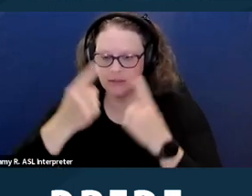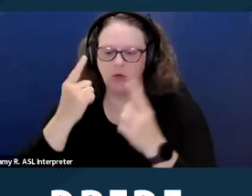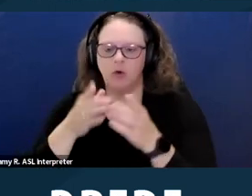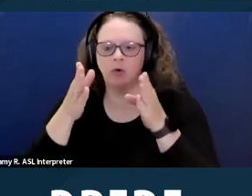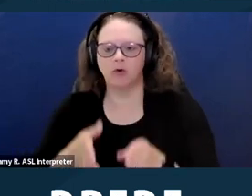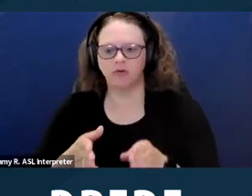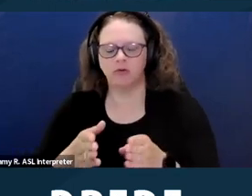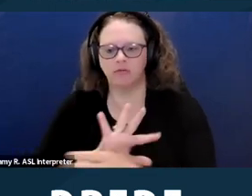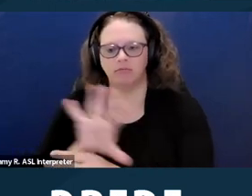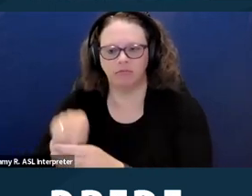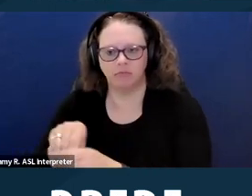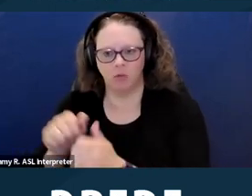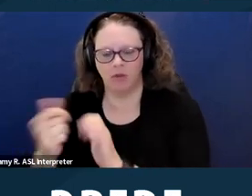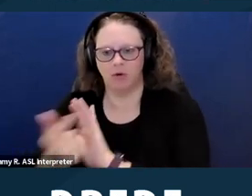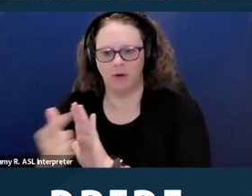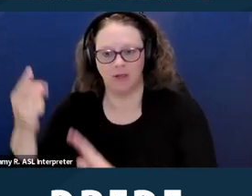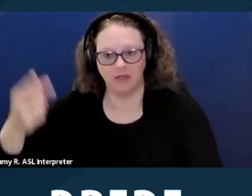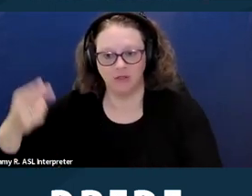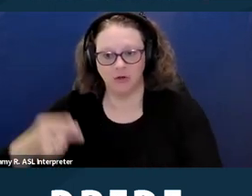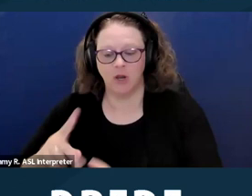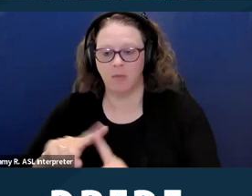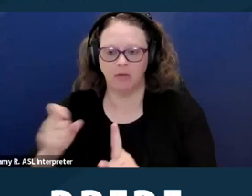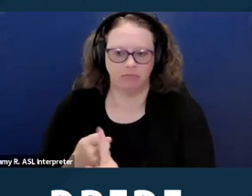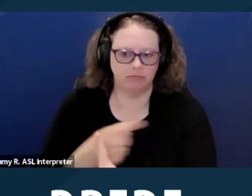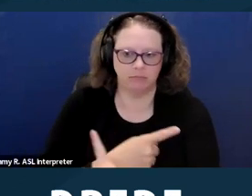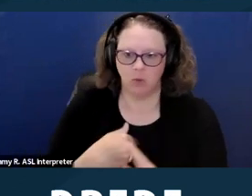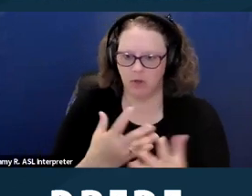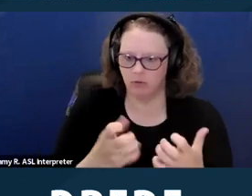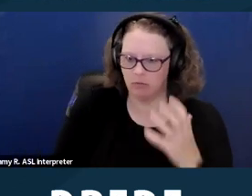But I do wanna take a side note that this is a law that is evolving